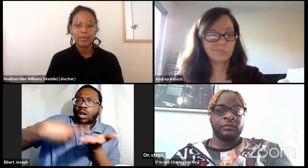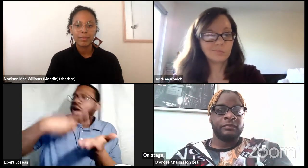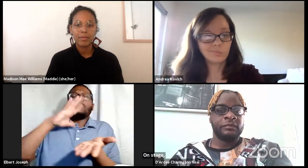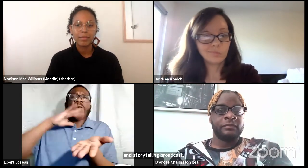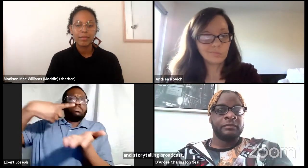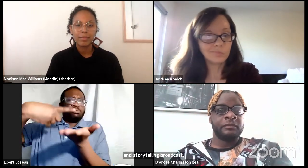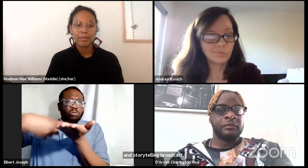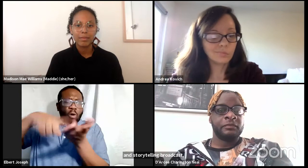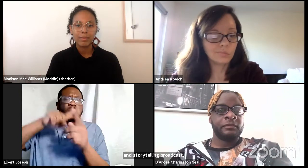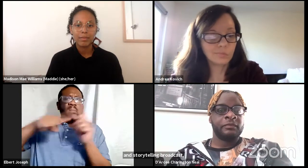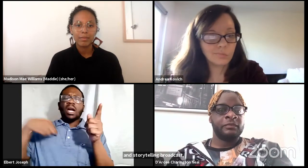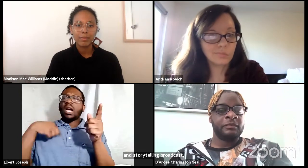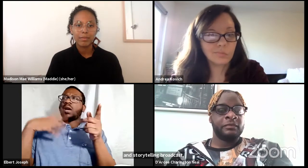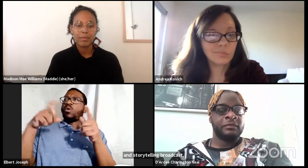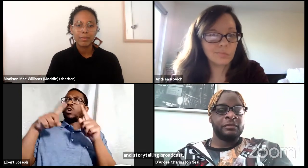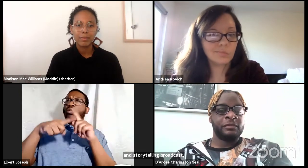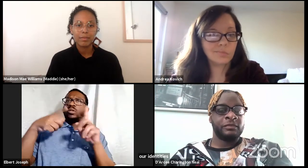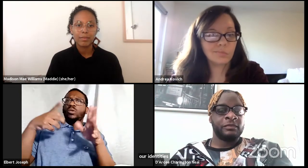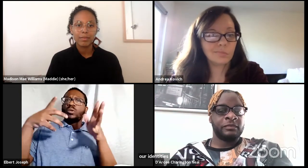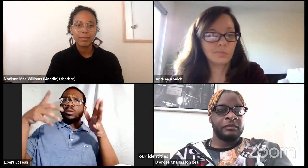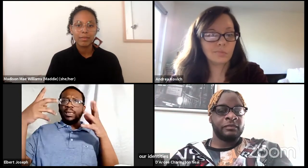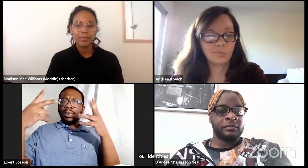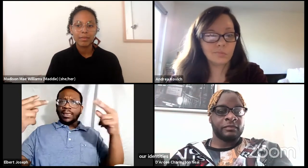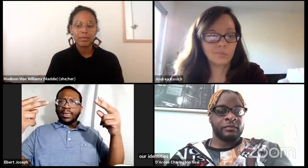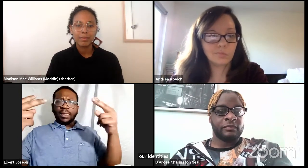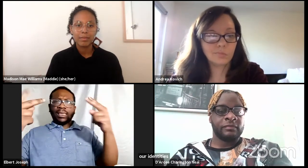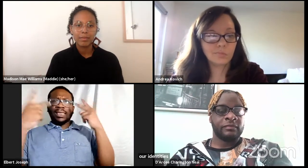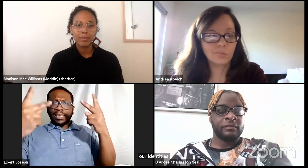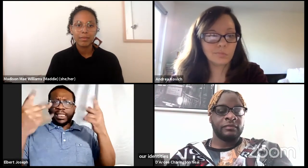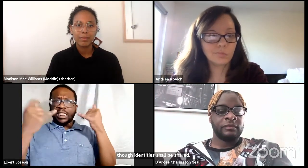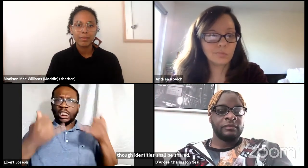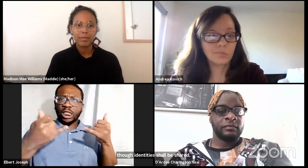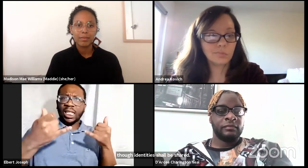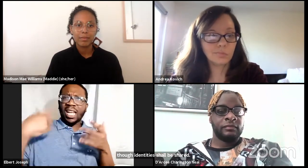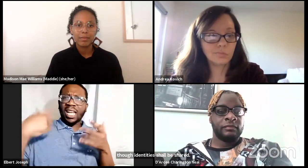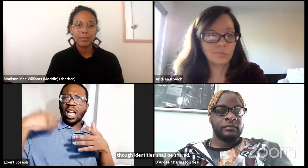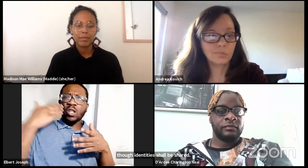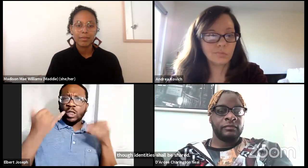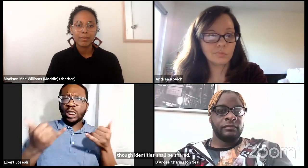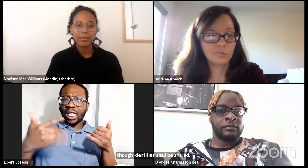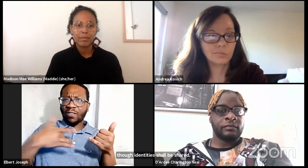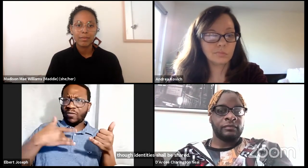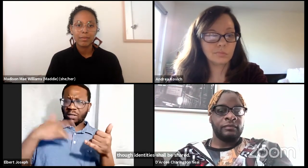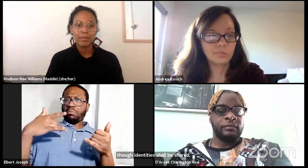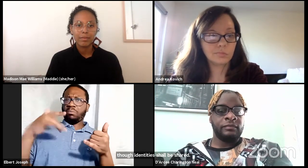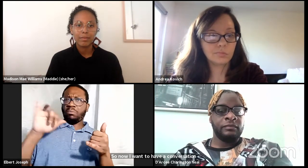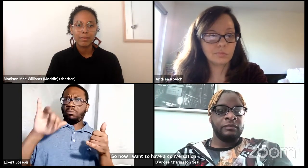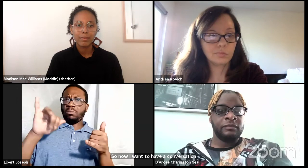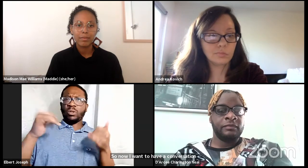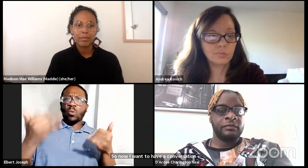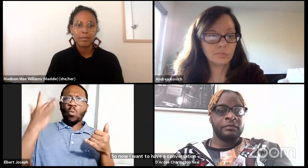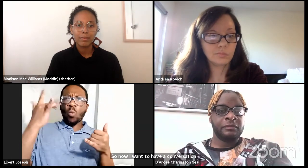So now I wanna have a conversation around hot topics.